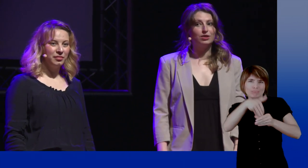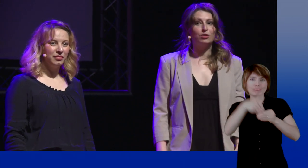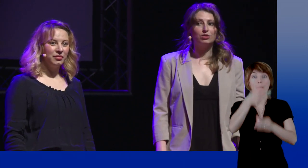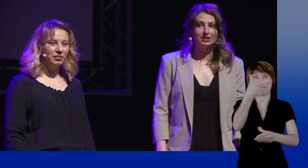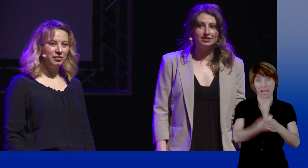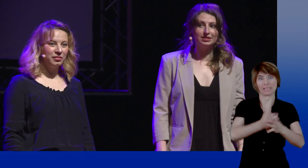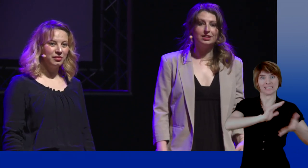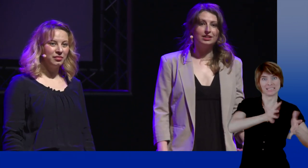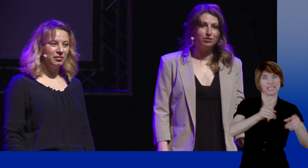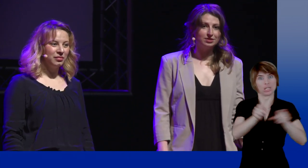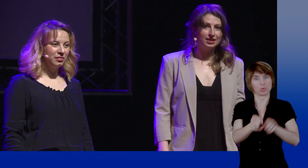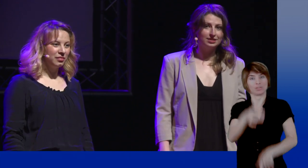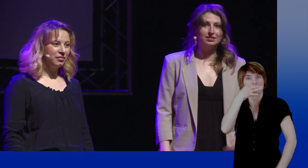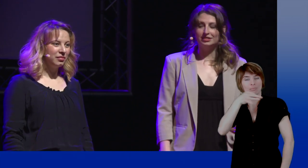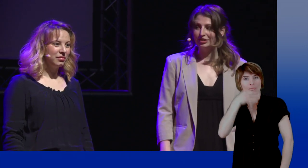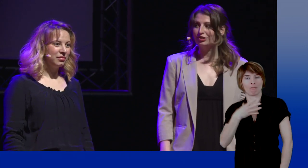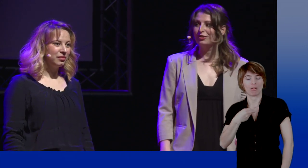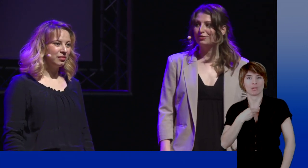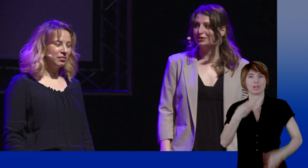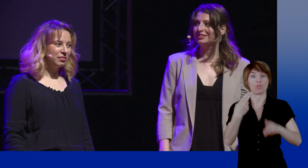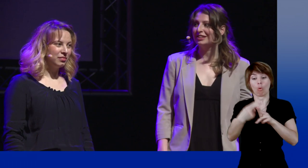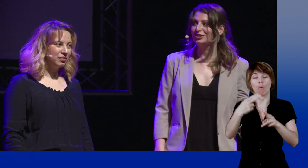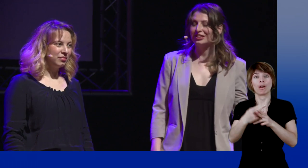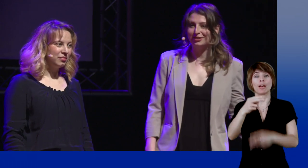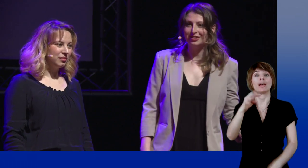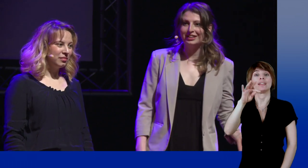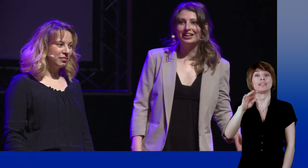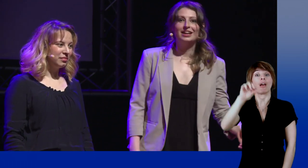in sign language and French: T1SCH, The 1st Signed Channel,